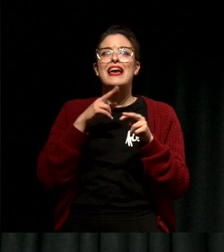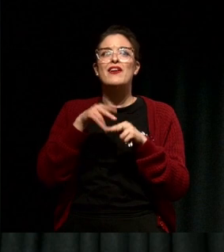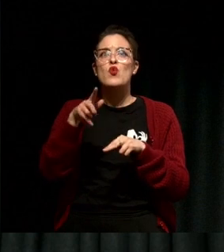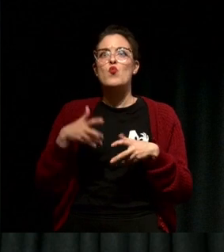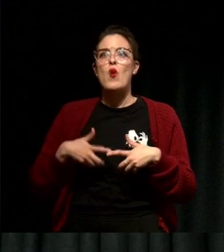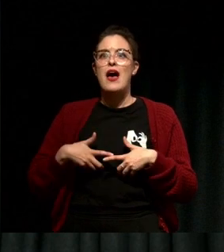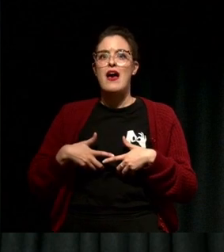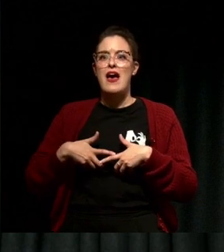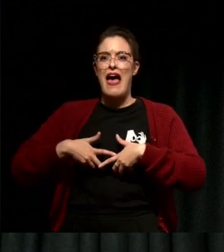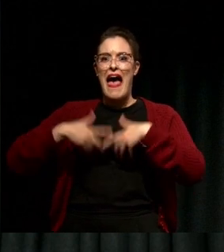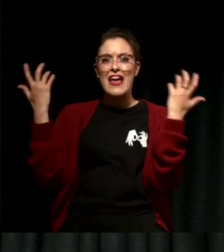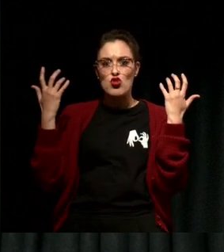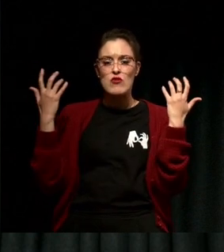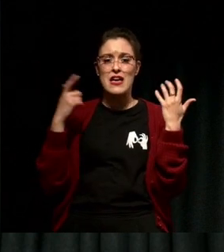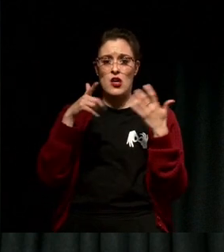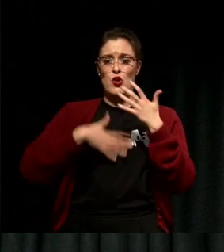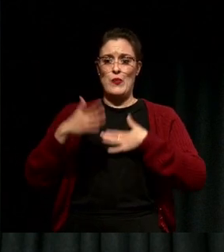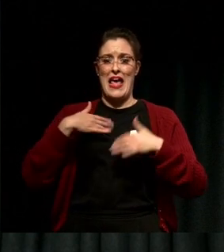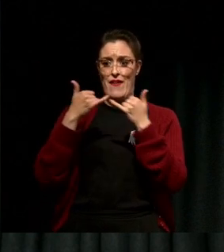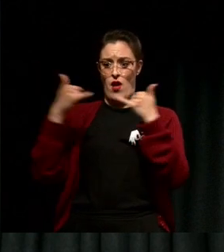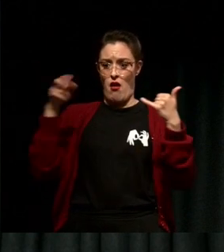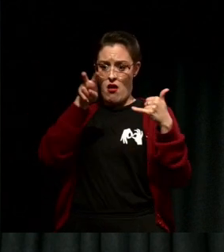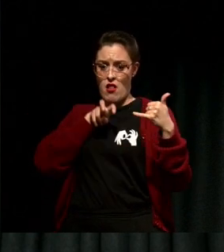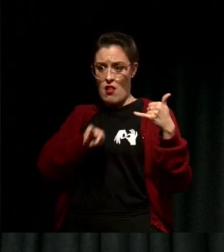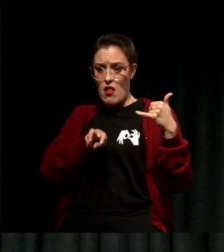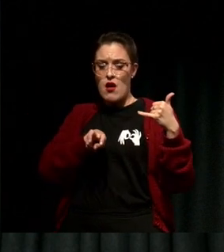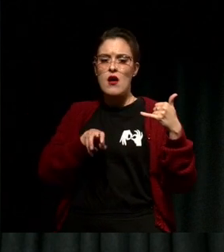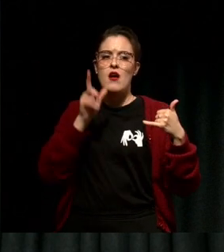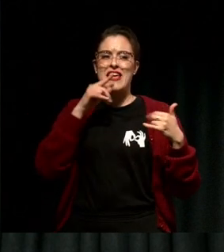or a boundary has been crossed or there's been some sort of Injustice.